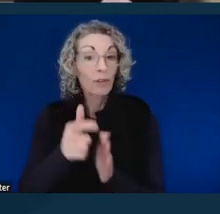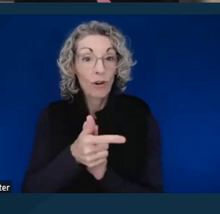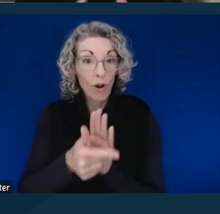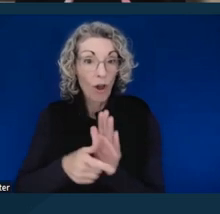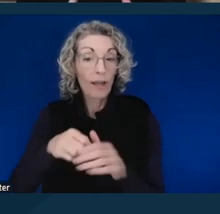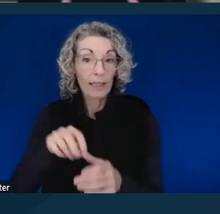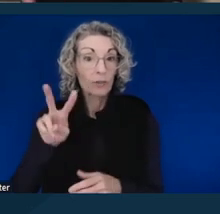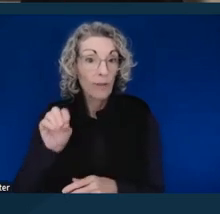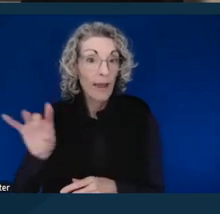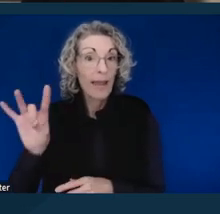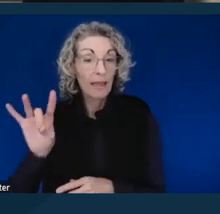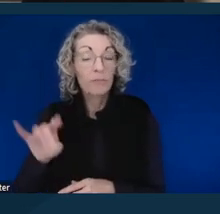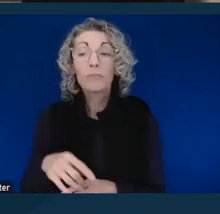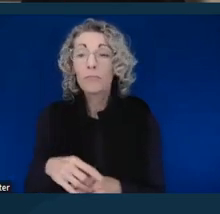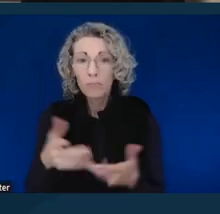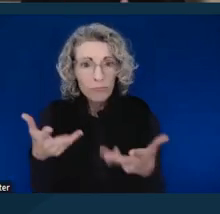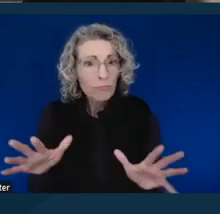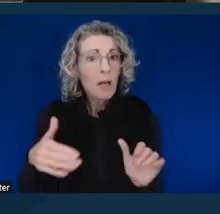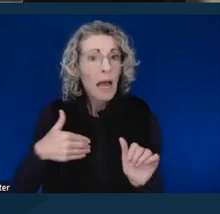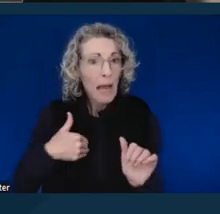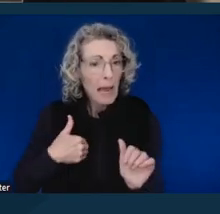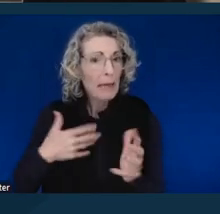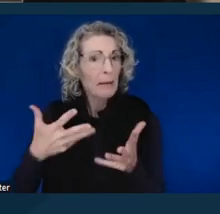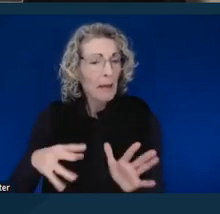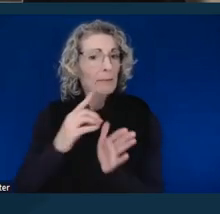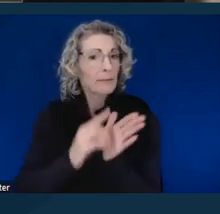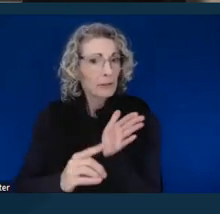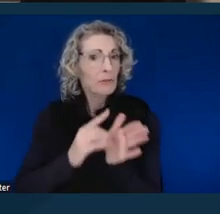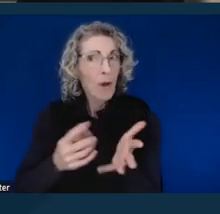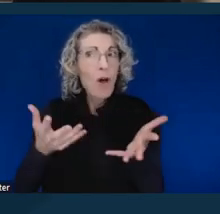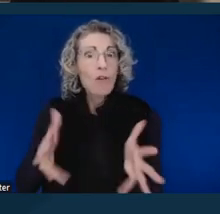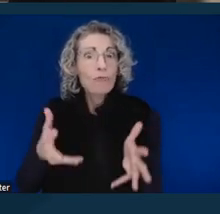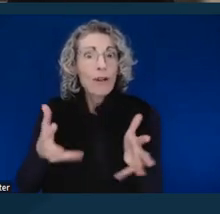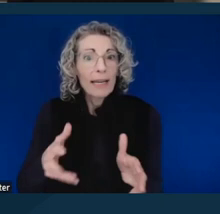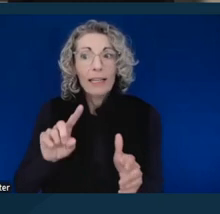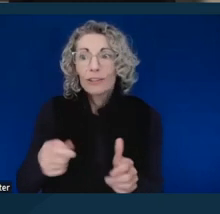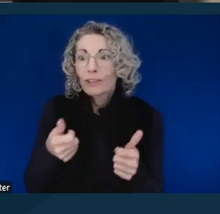I'd had quite a bit of discrimination already, just trying to get accommodations in law school.